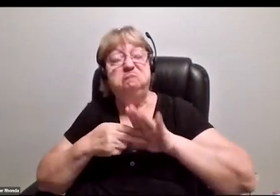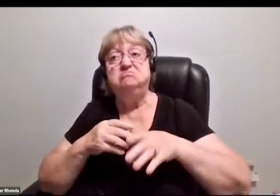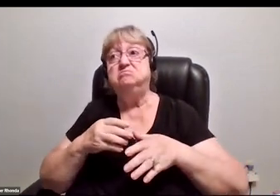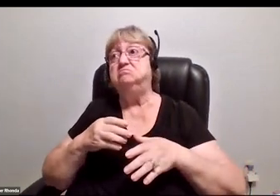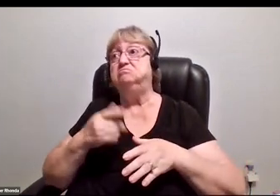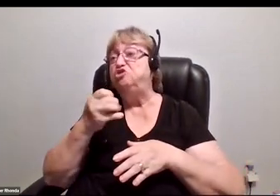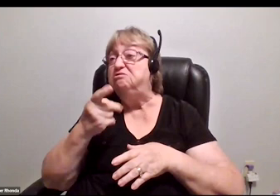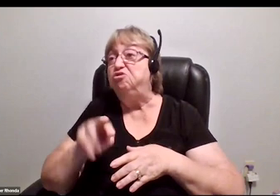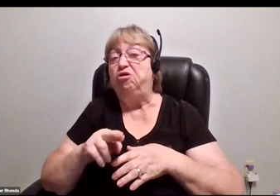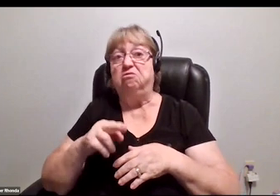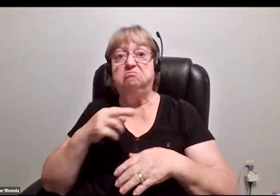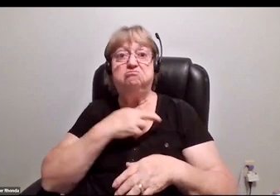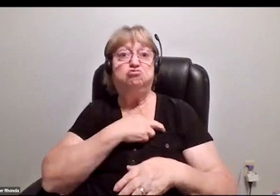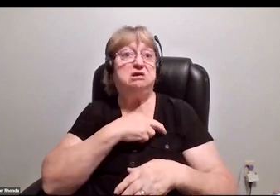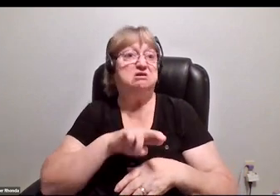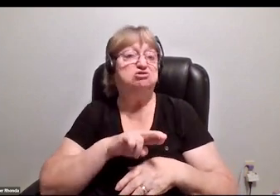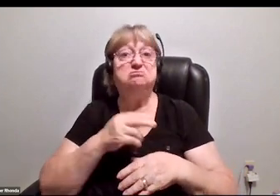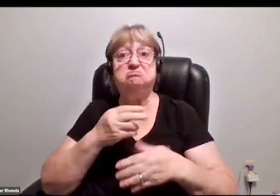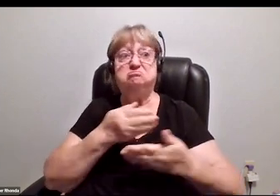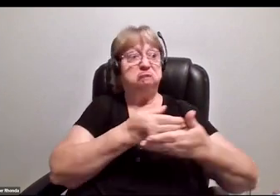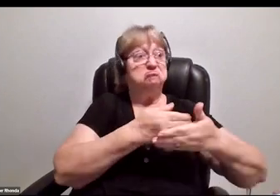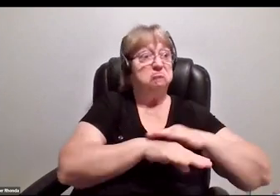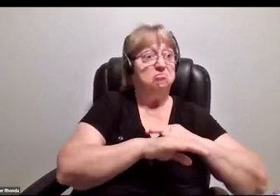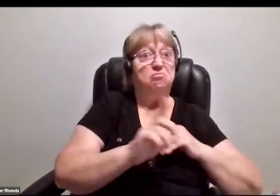Disability also spans beyond wheelchairs,